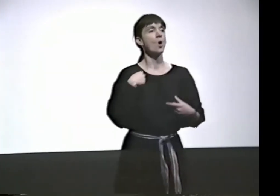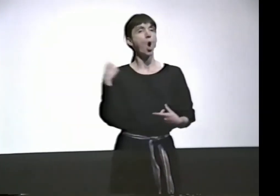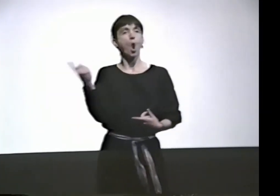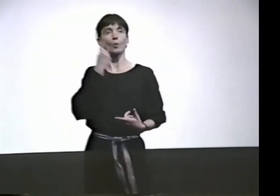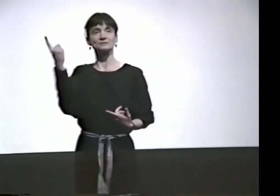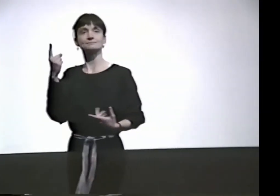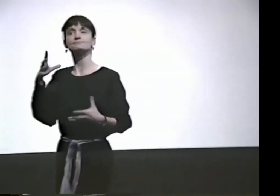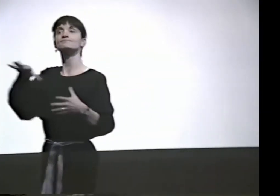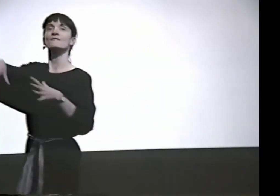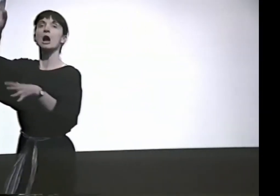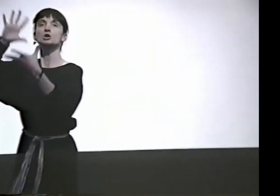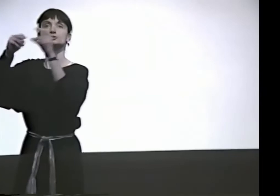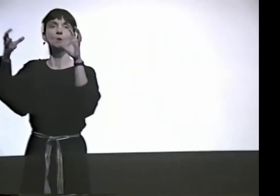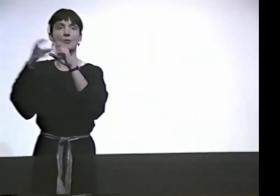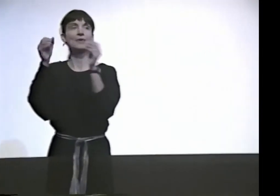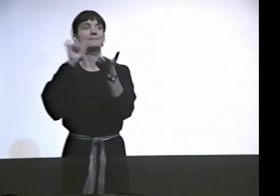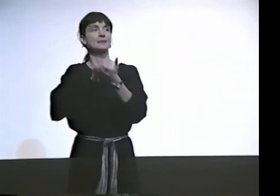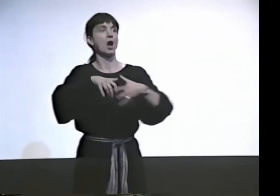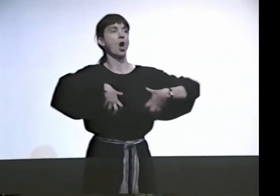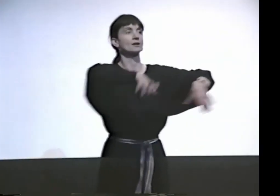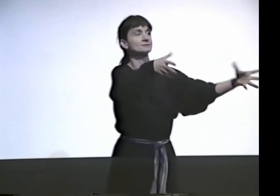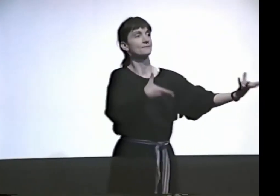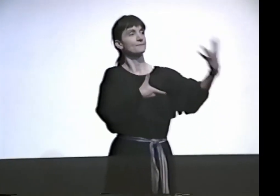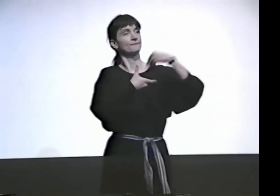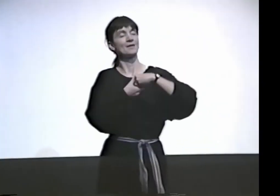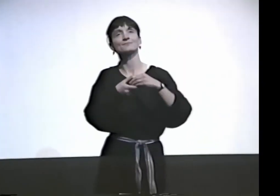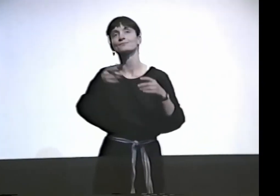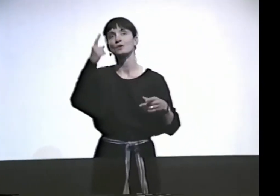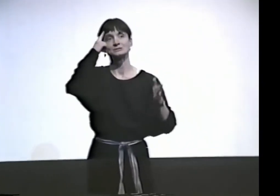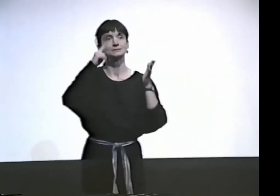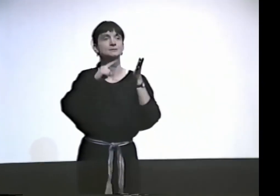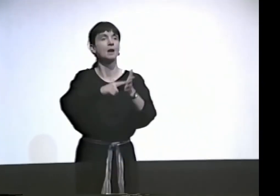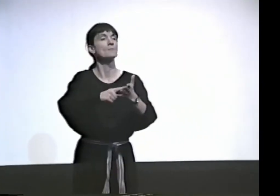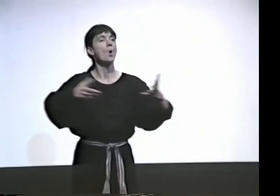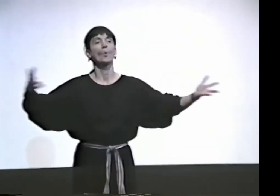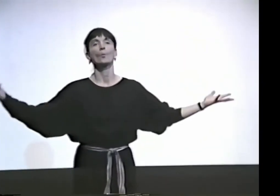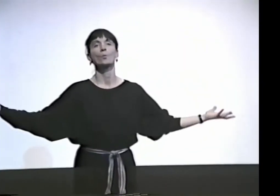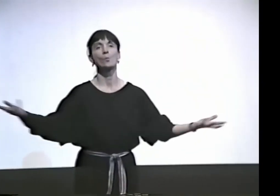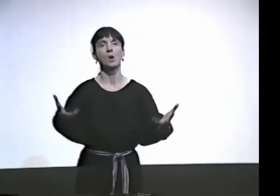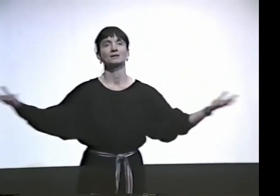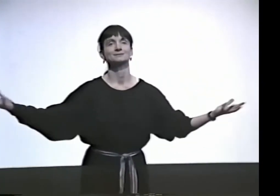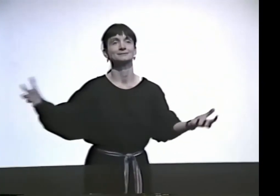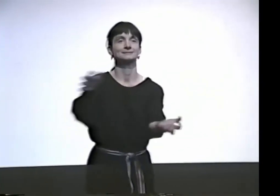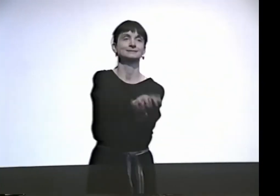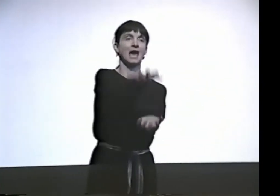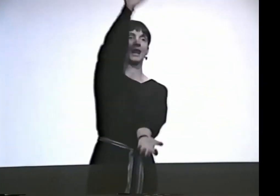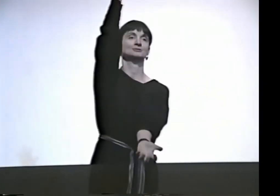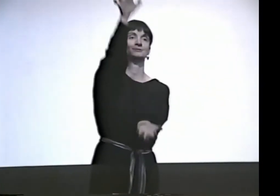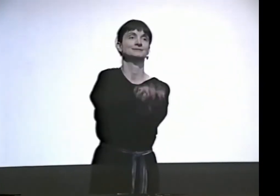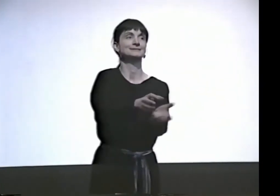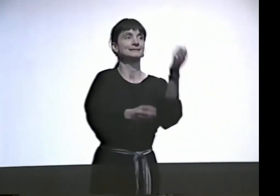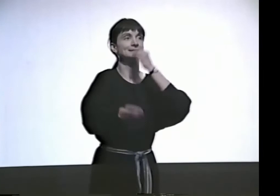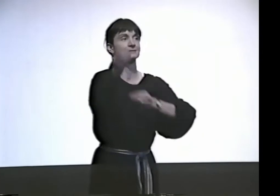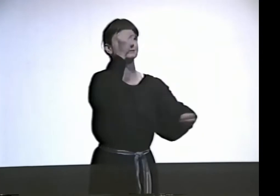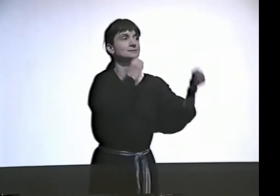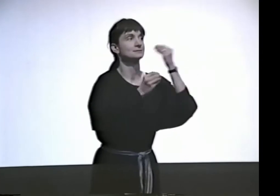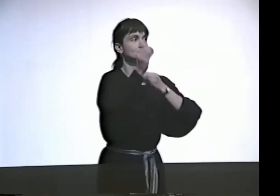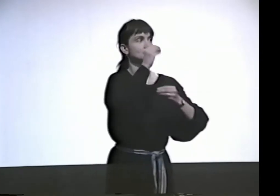I ALWAYS LIKE TO HAVE THE AUDIENCE INVOLVED WHEN I TELL STORIES. I LIKE THEM TO GET INVOLVED. SO IN THAT STORY, FOR EXAMPLE, I HAVE THEM SIGN WITH ME,